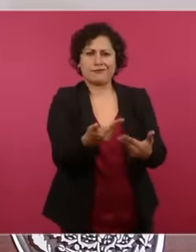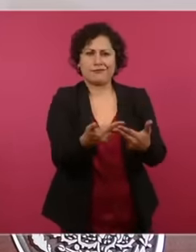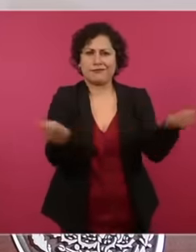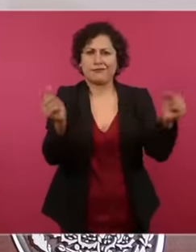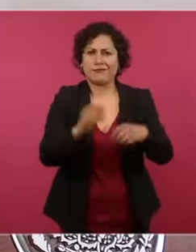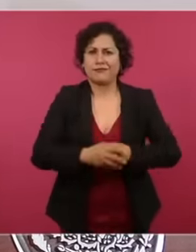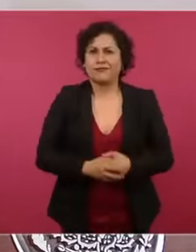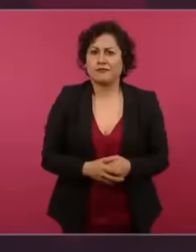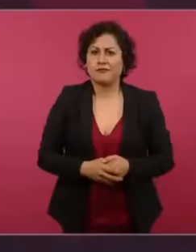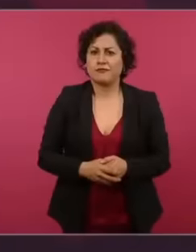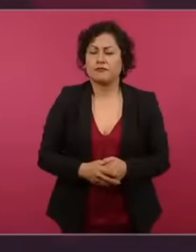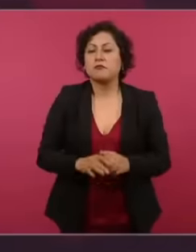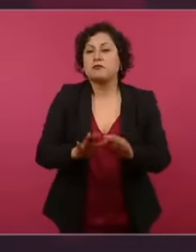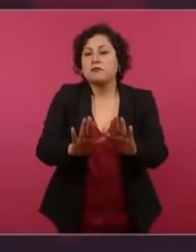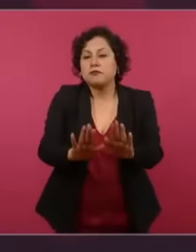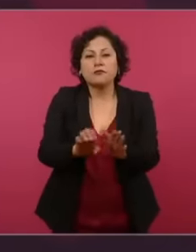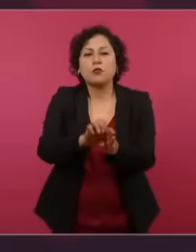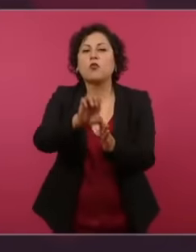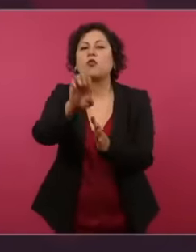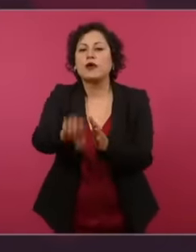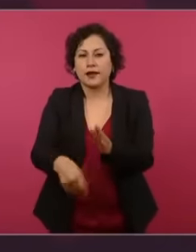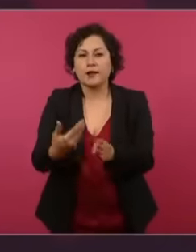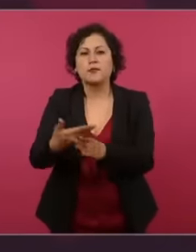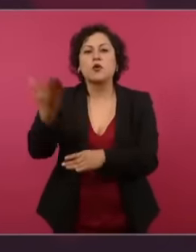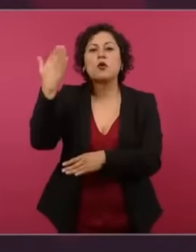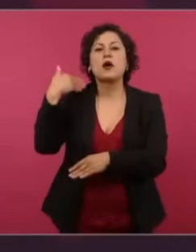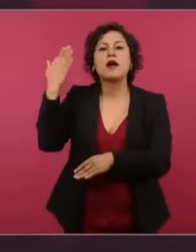President Kennedy did, which is what we are proposing an